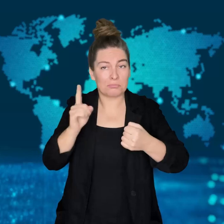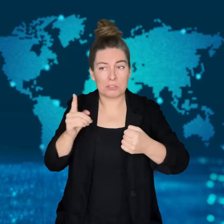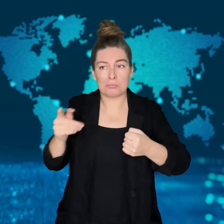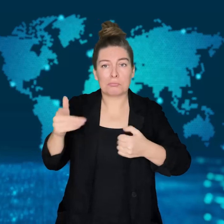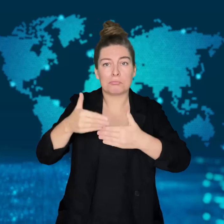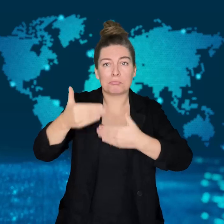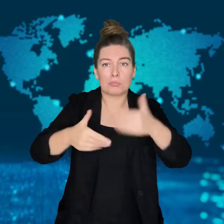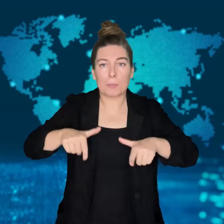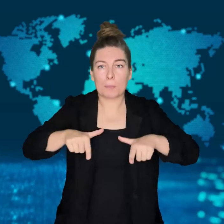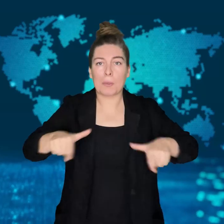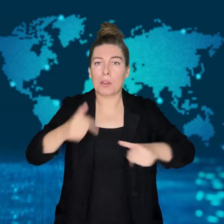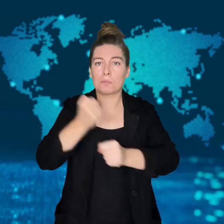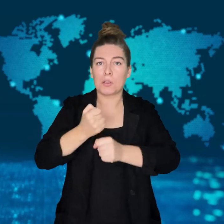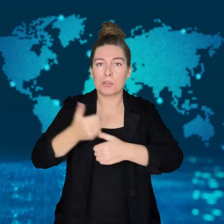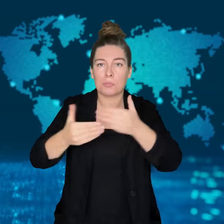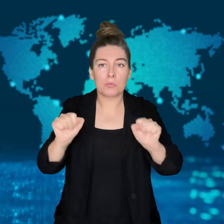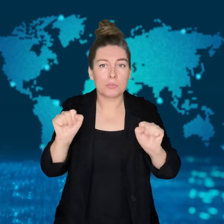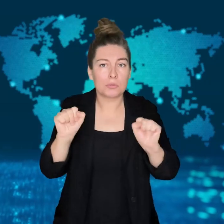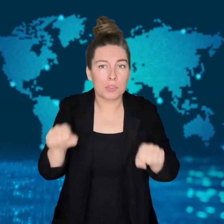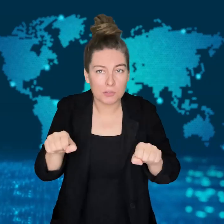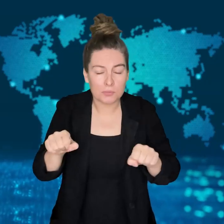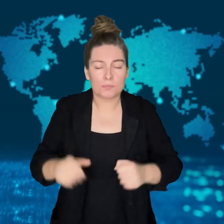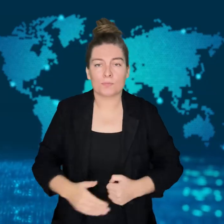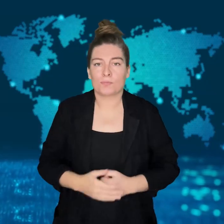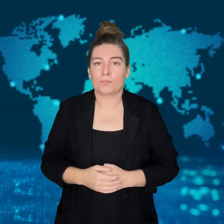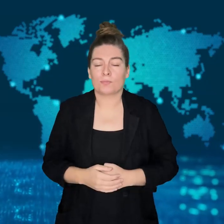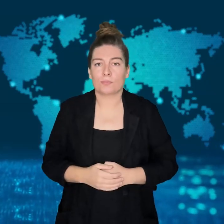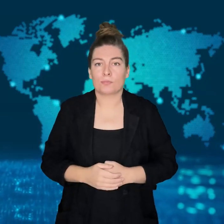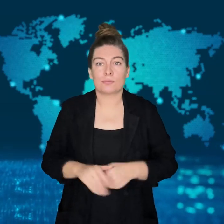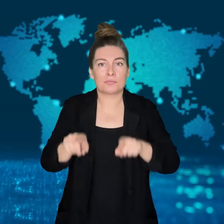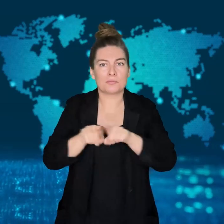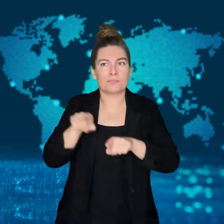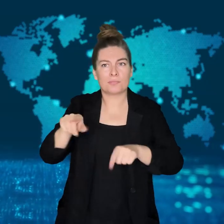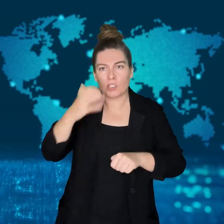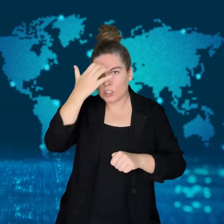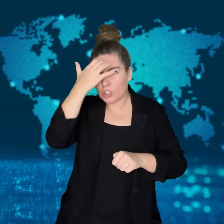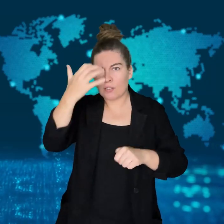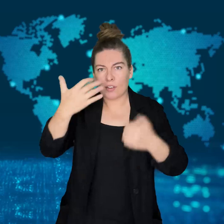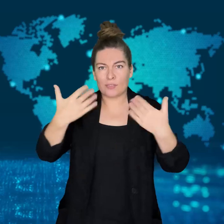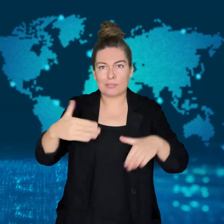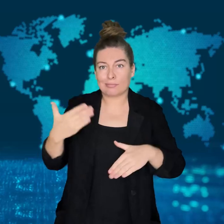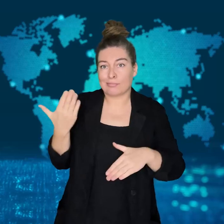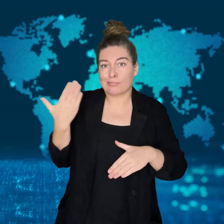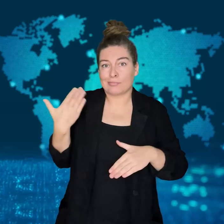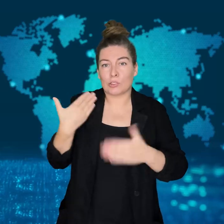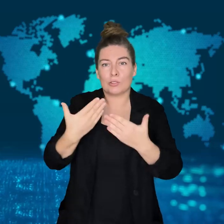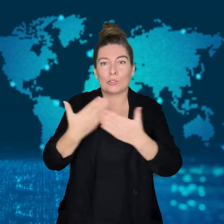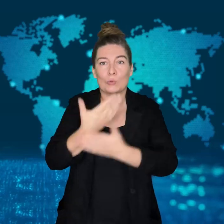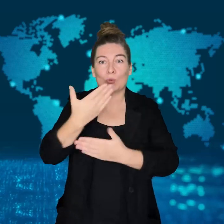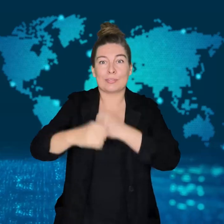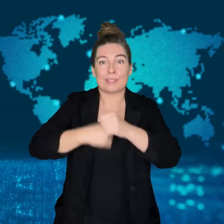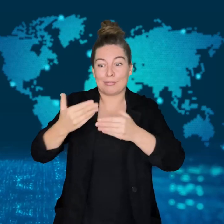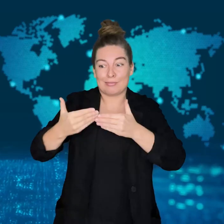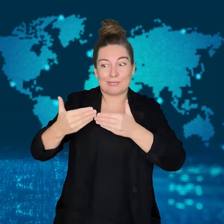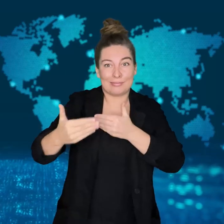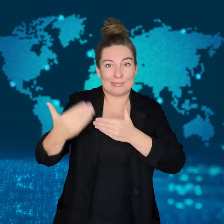He is not required to step down from his office unless he is found guilty.